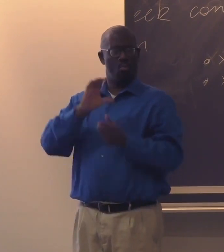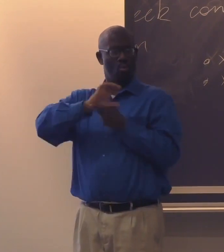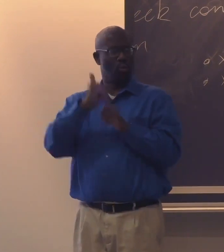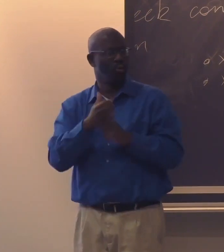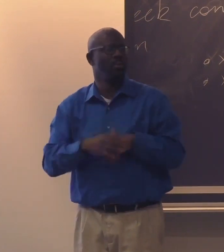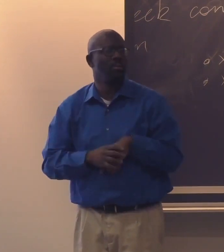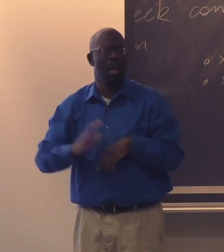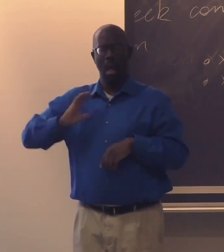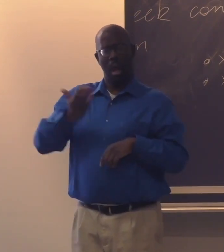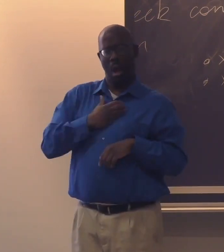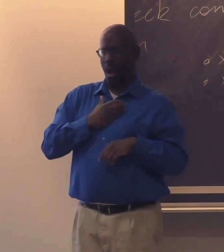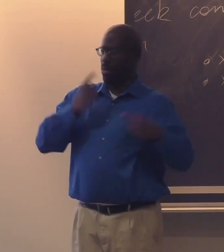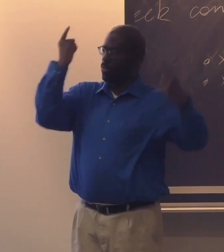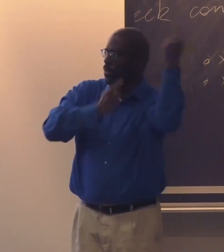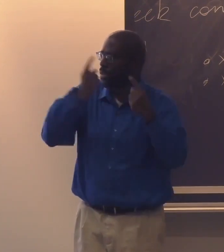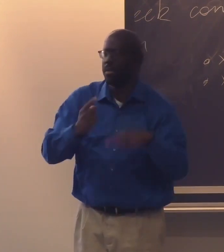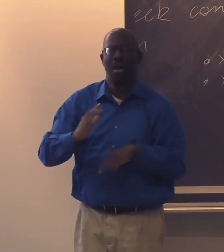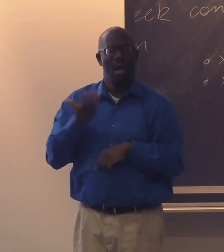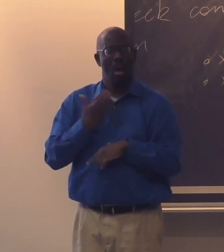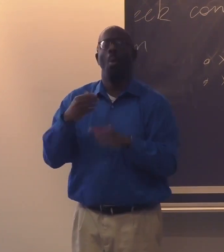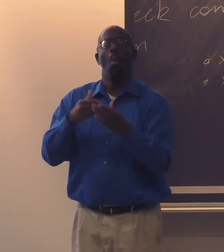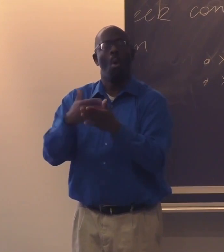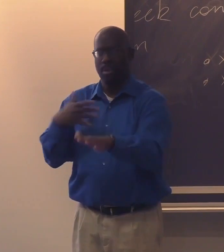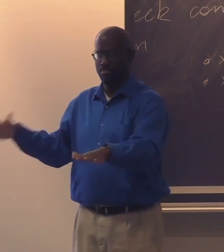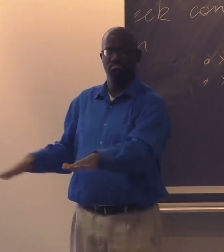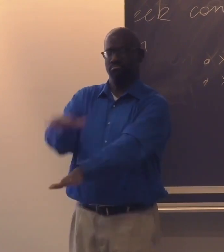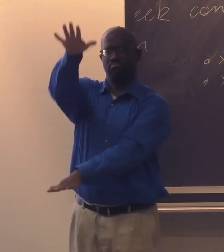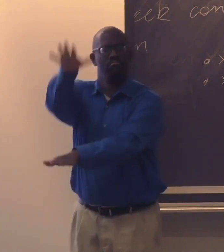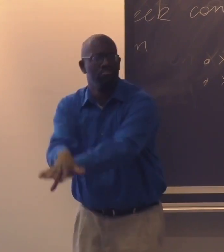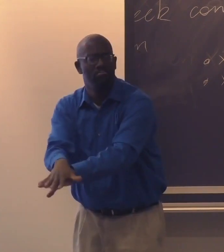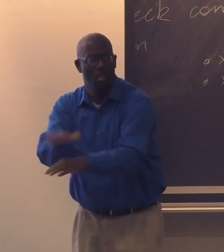frame our culture, our ways of thinking,